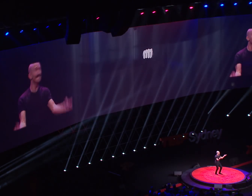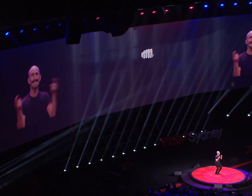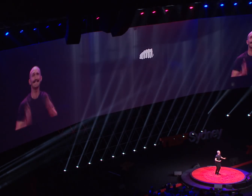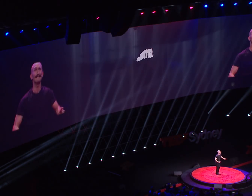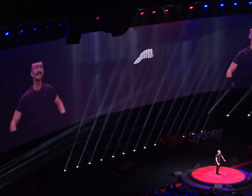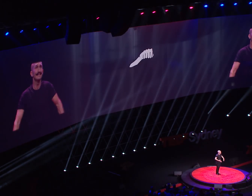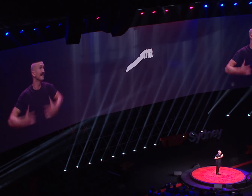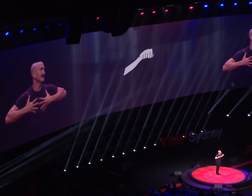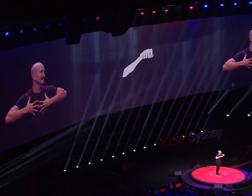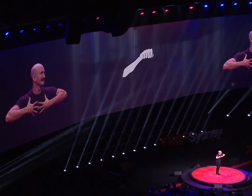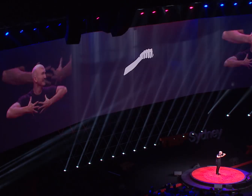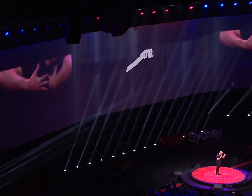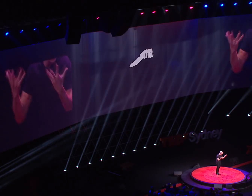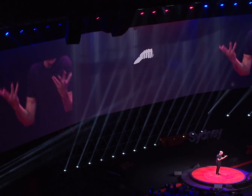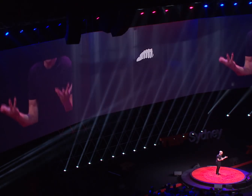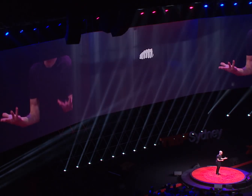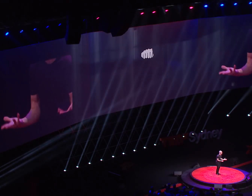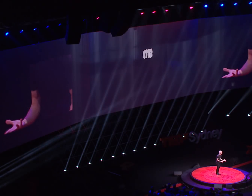I don't want to die